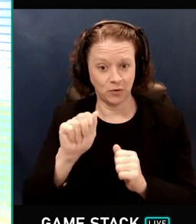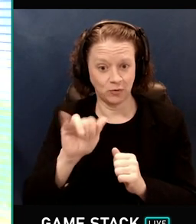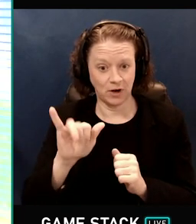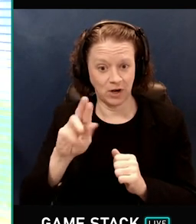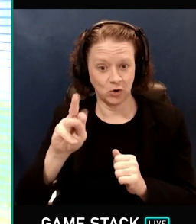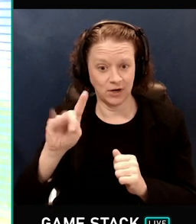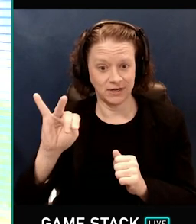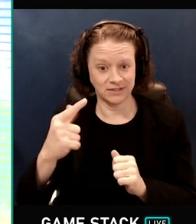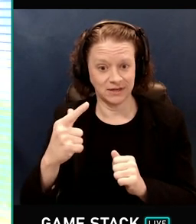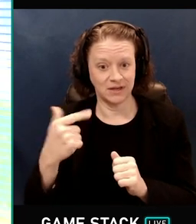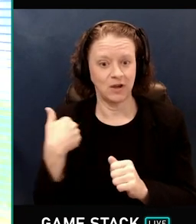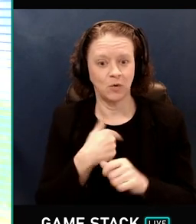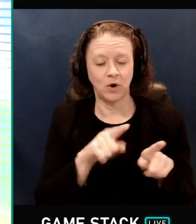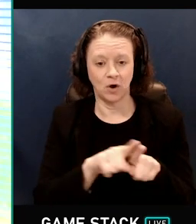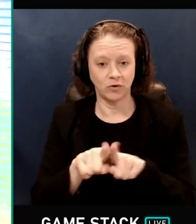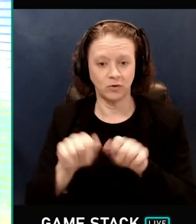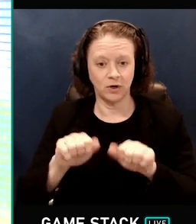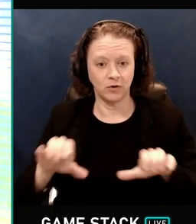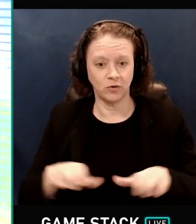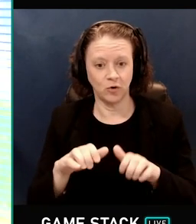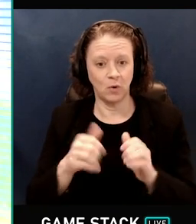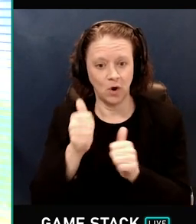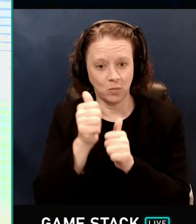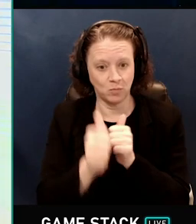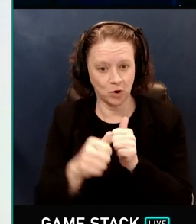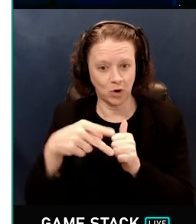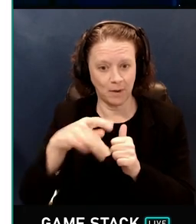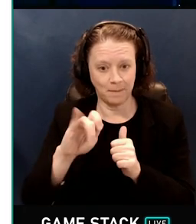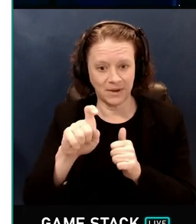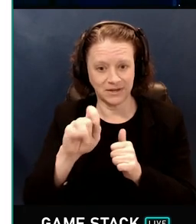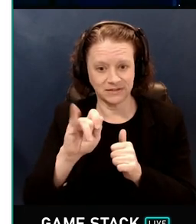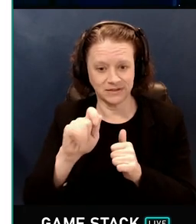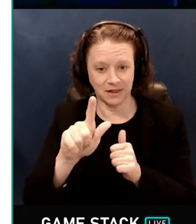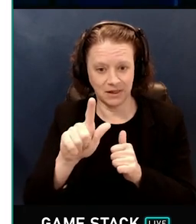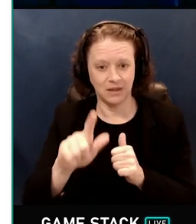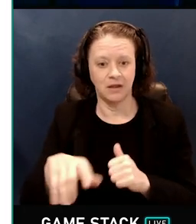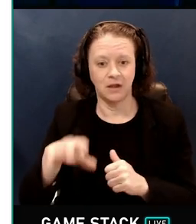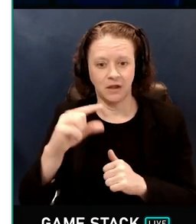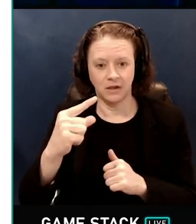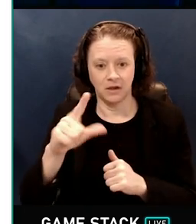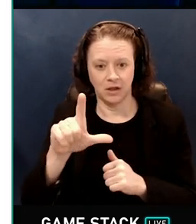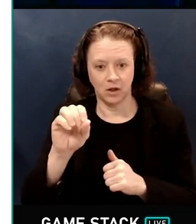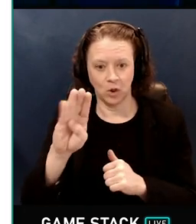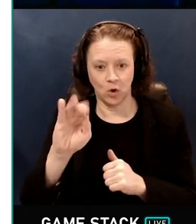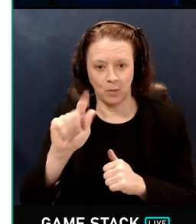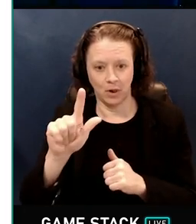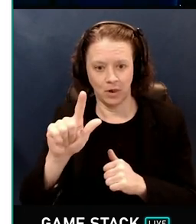nice things like per pixel global illumination. So what is ray tracing?